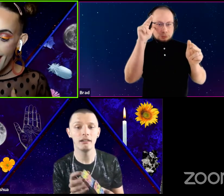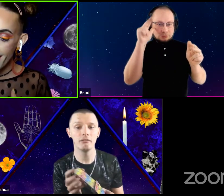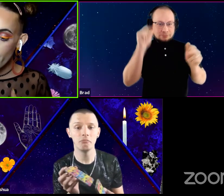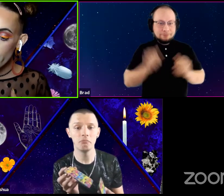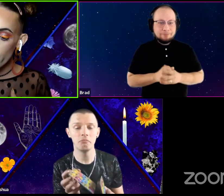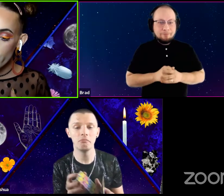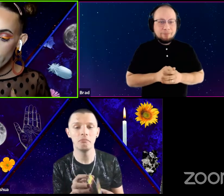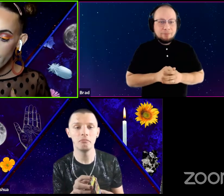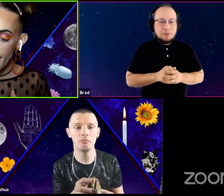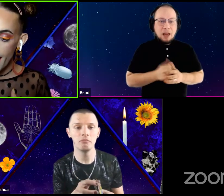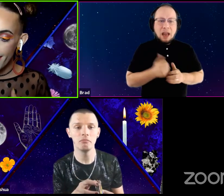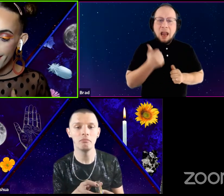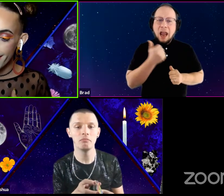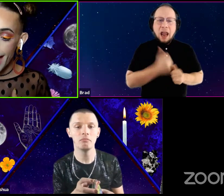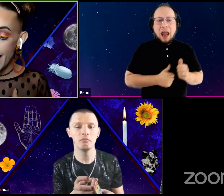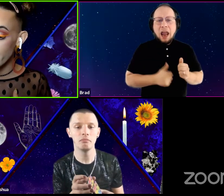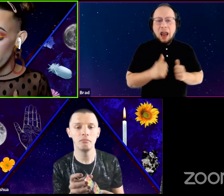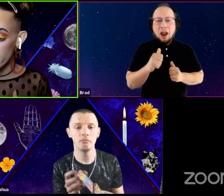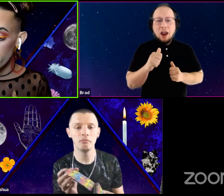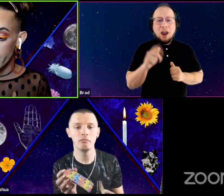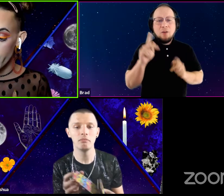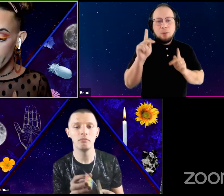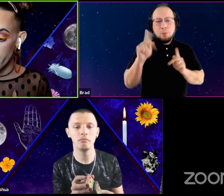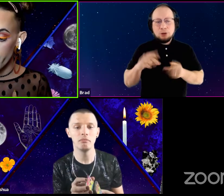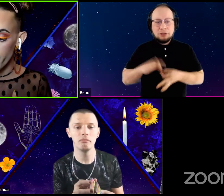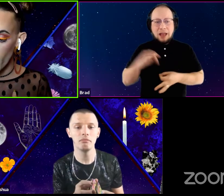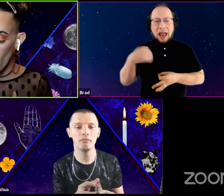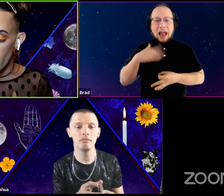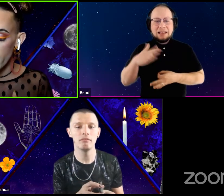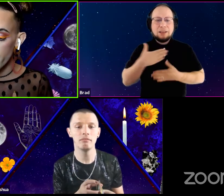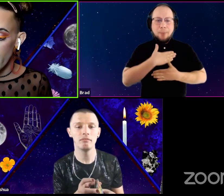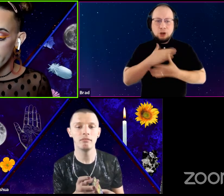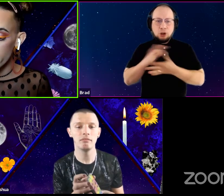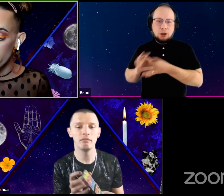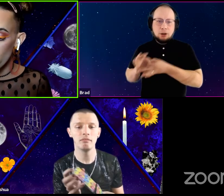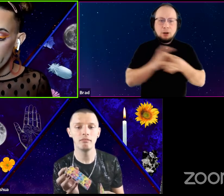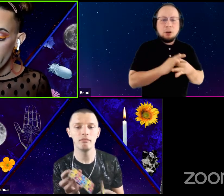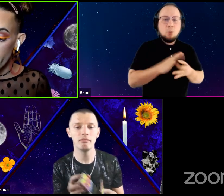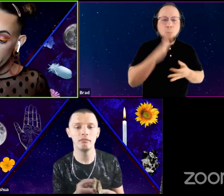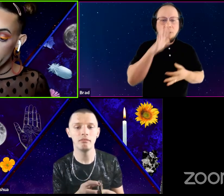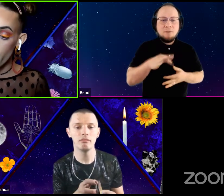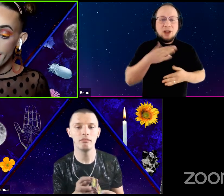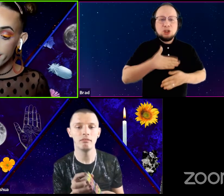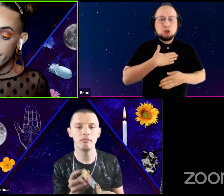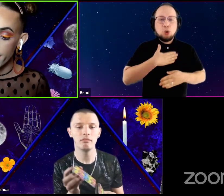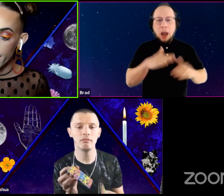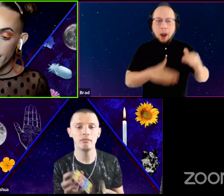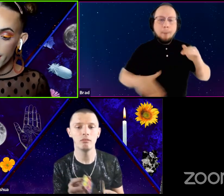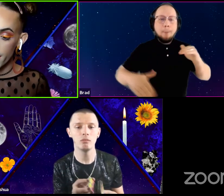And every humor hath his adjunct pleasure, wherein, it finds a joy above the rest.